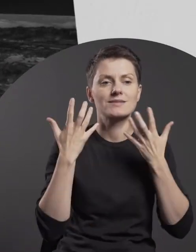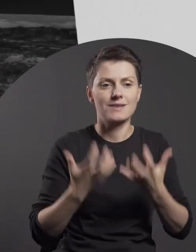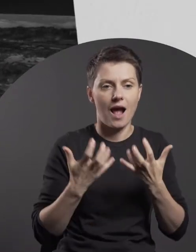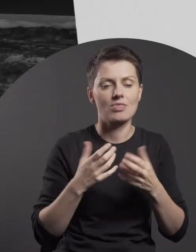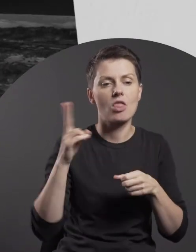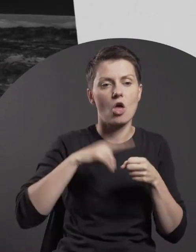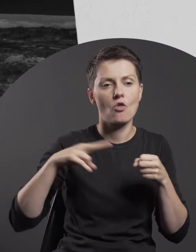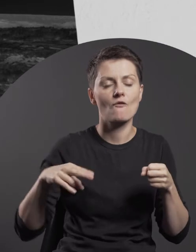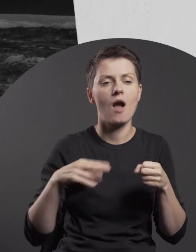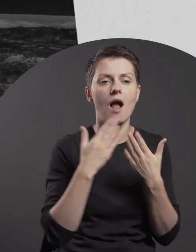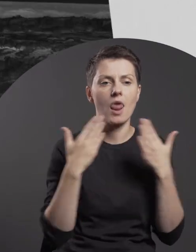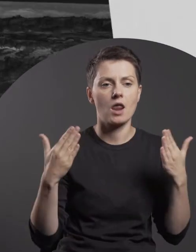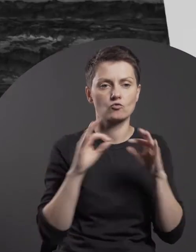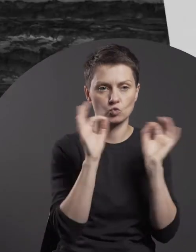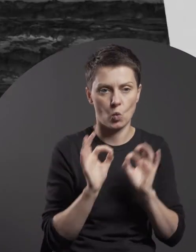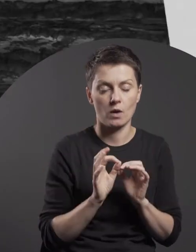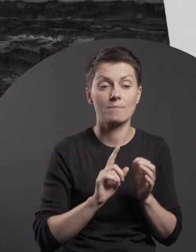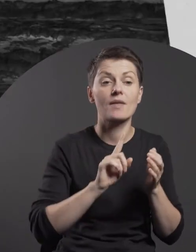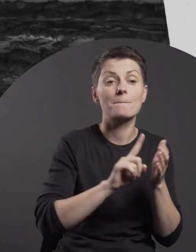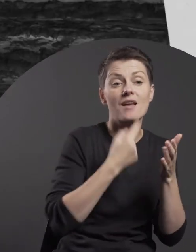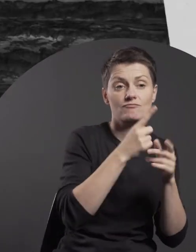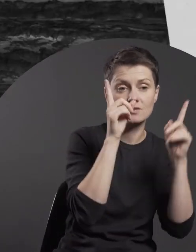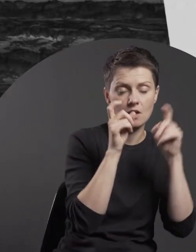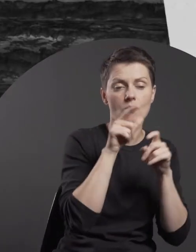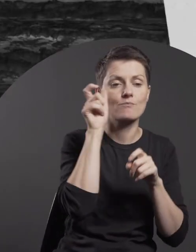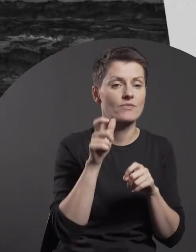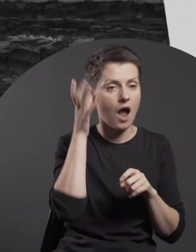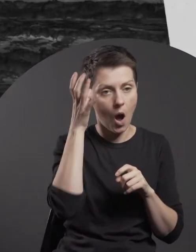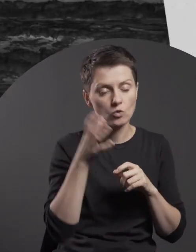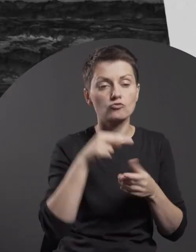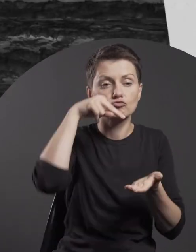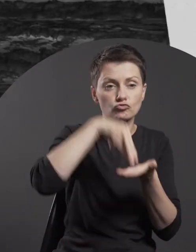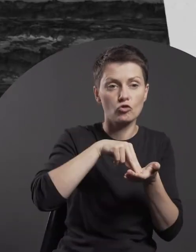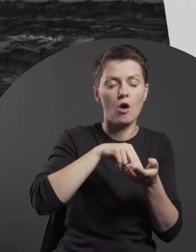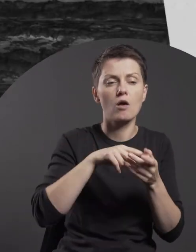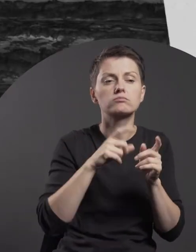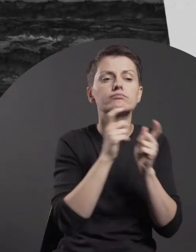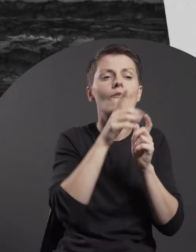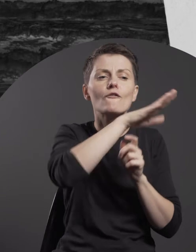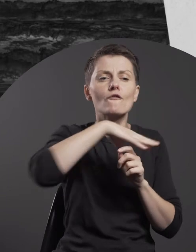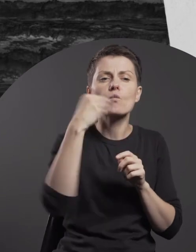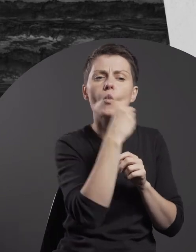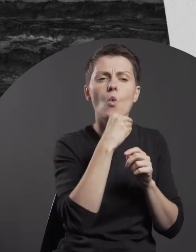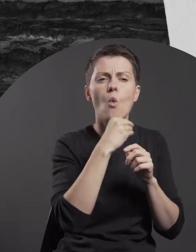One presents the artist standing in a rough, dark sea,